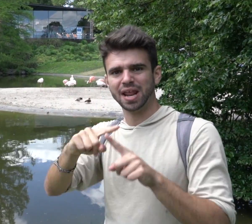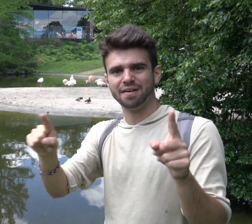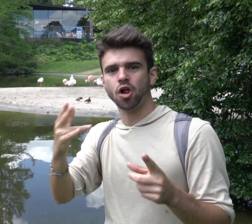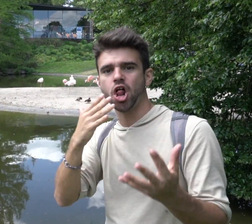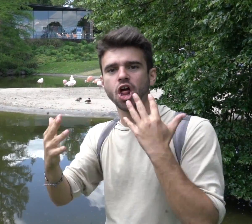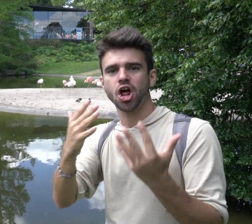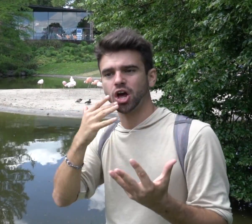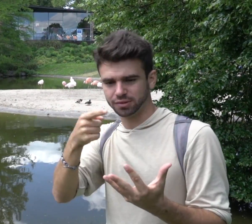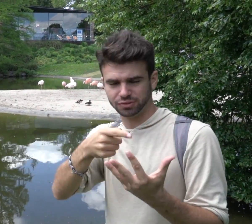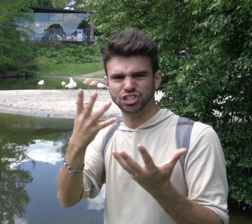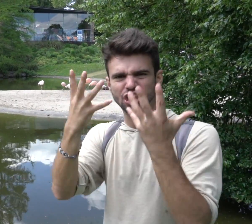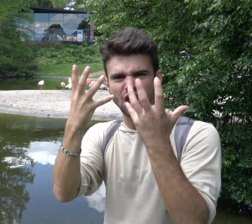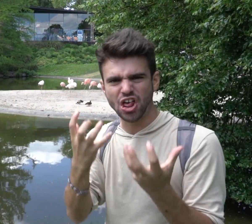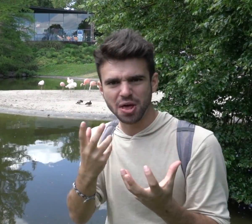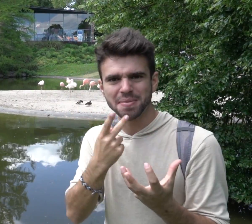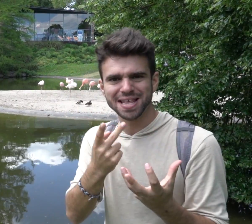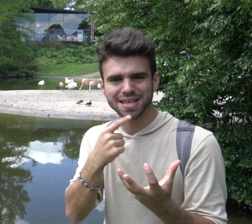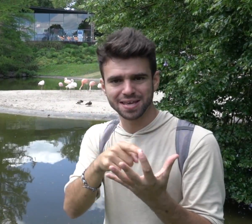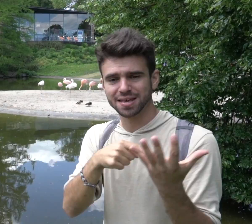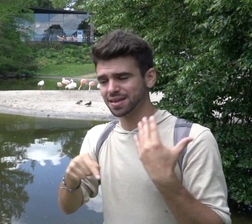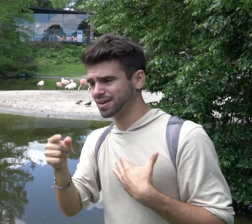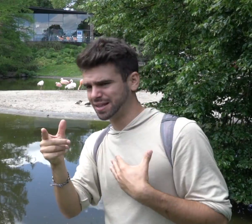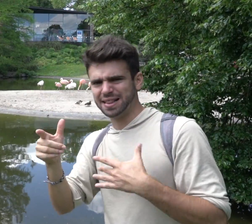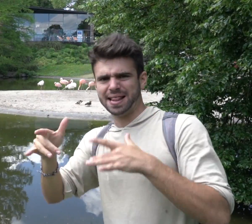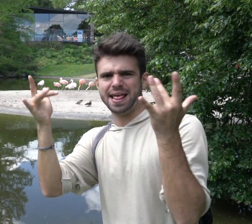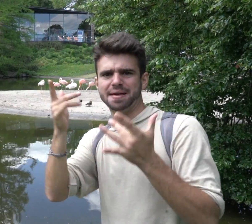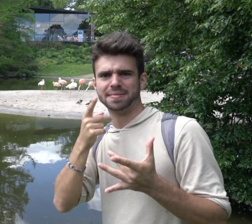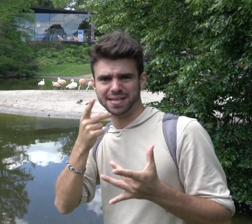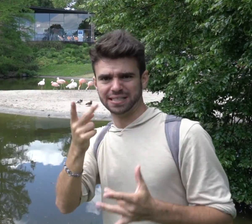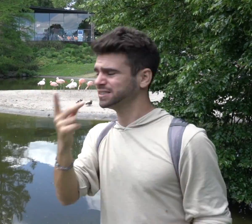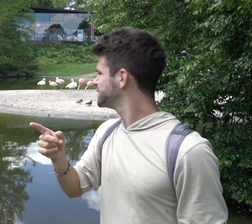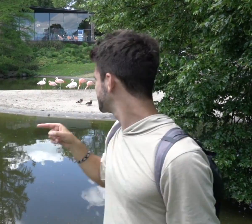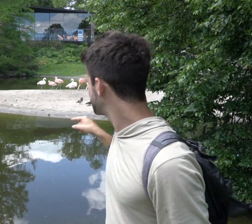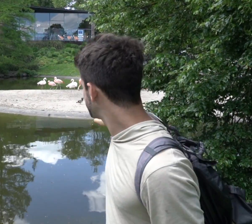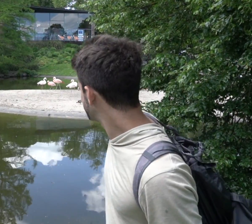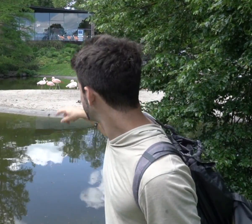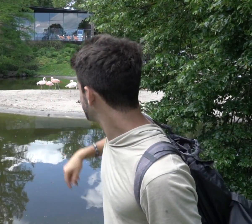You could tell the colour difference between both flamingos. You might identify both a dark (brightest) pink and a light (lack) pink flamingo.